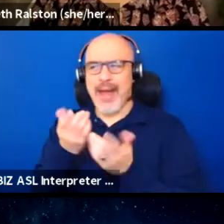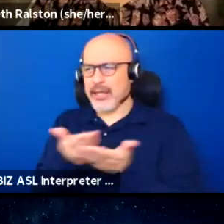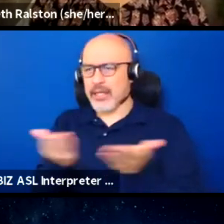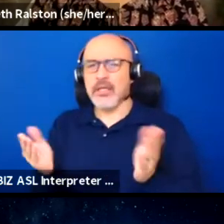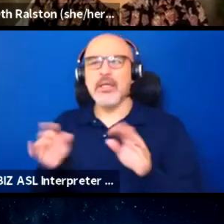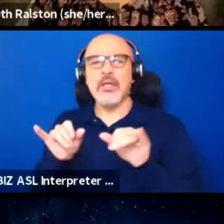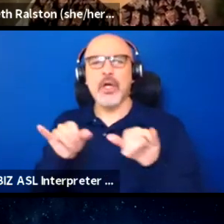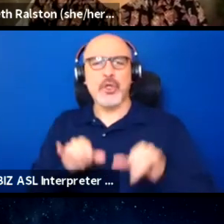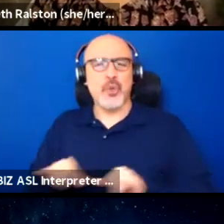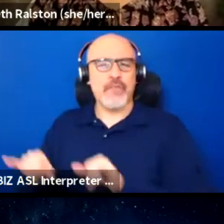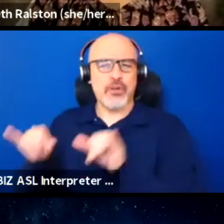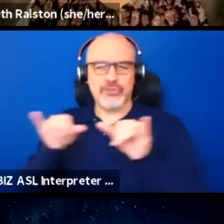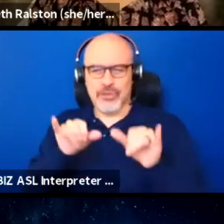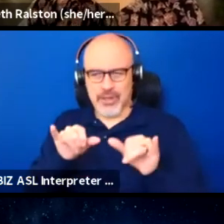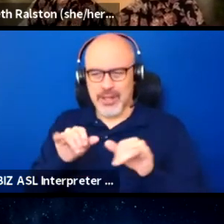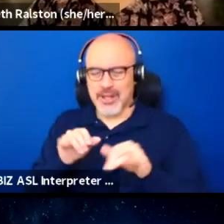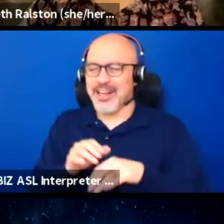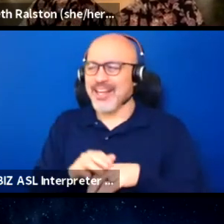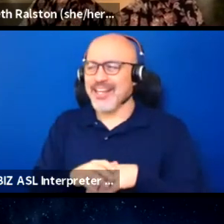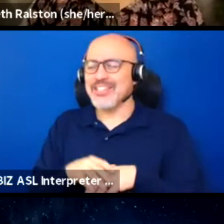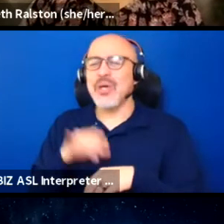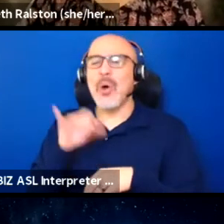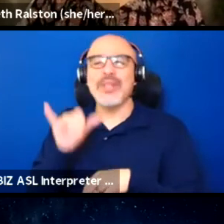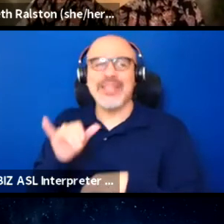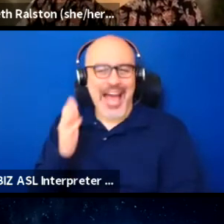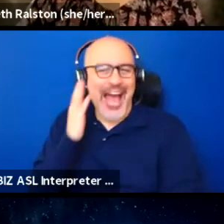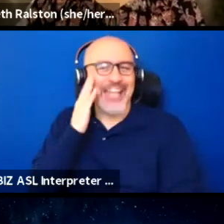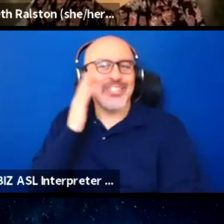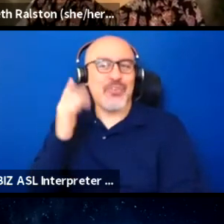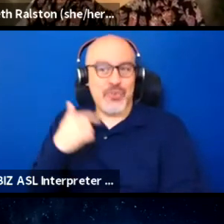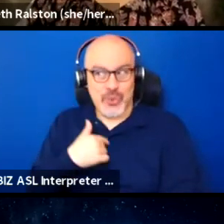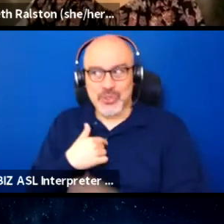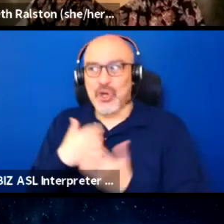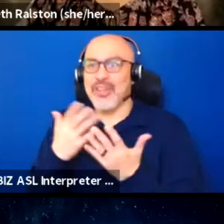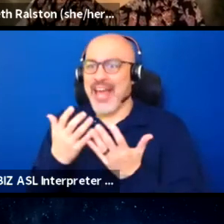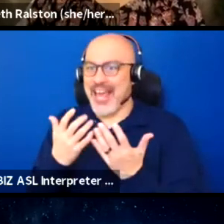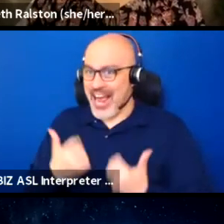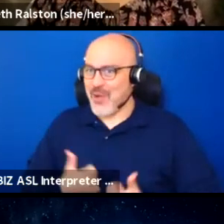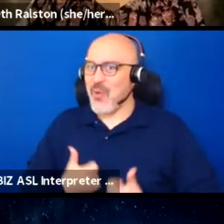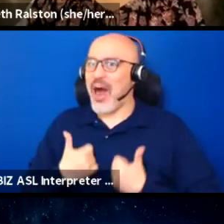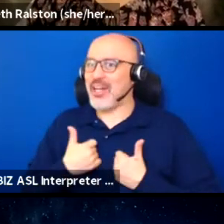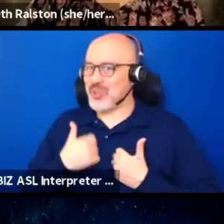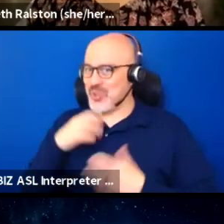which is a future that I want to live in, I think that everyone wants to live in.